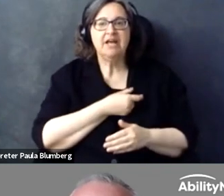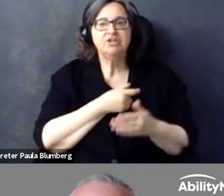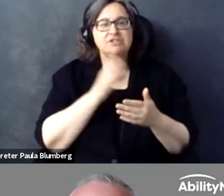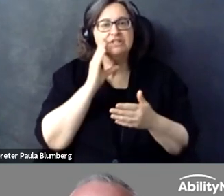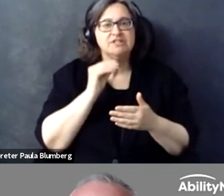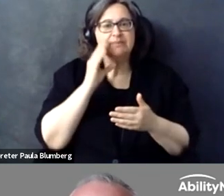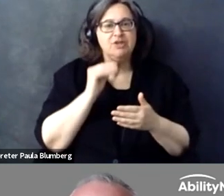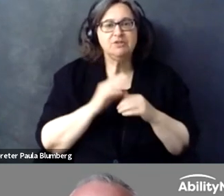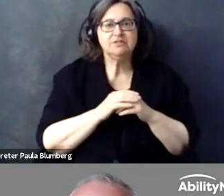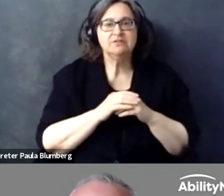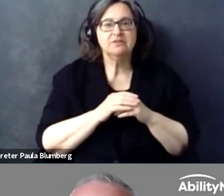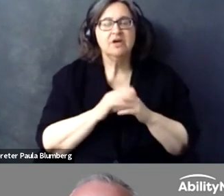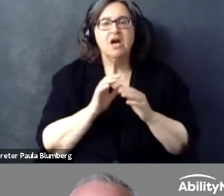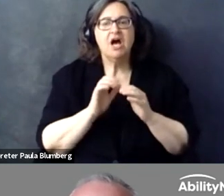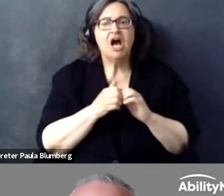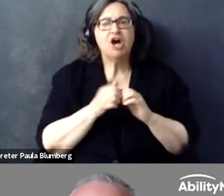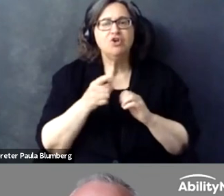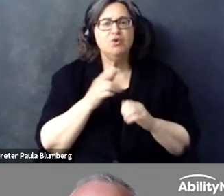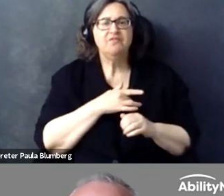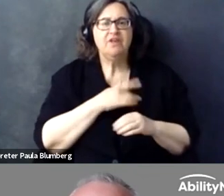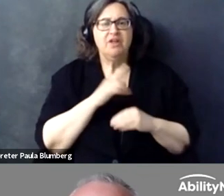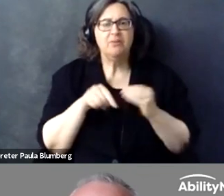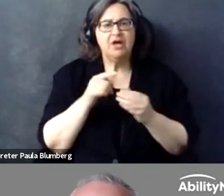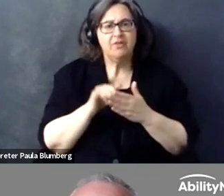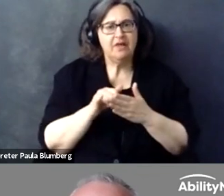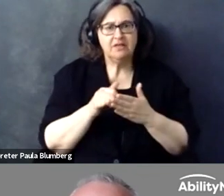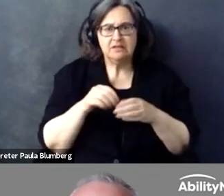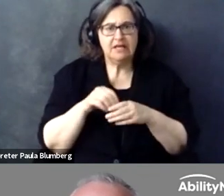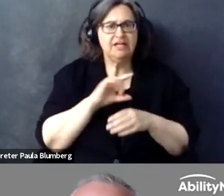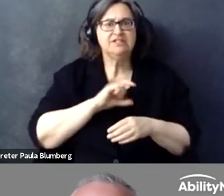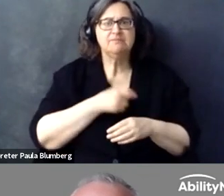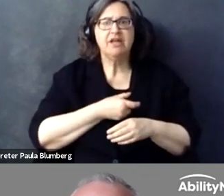two Alejandros today. What is the